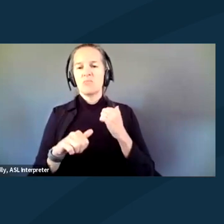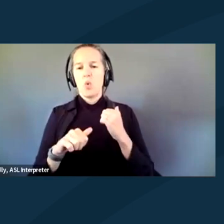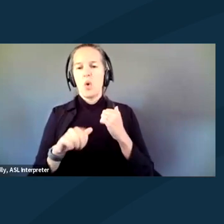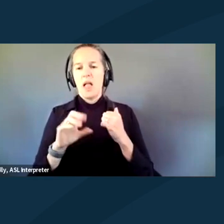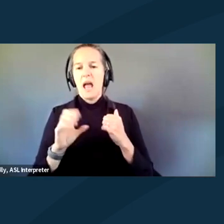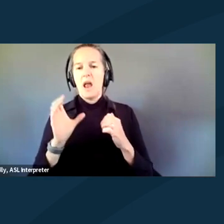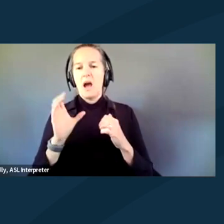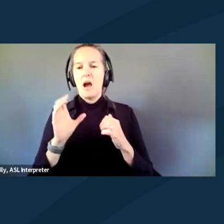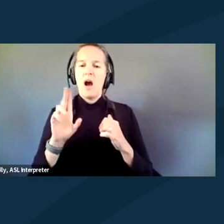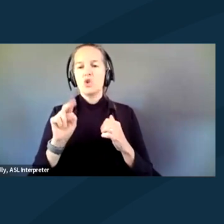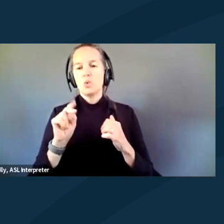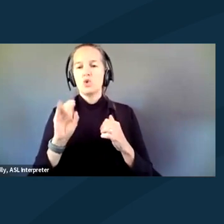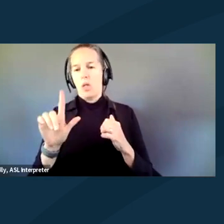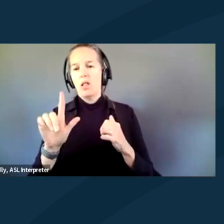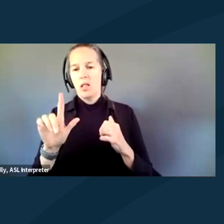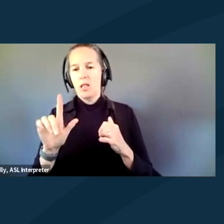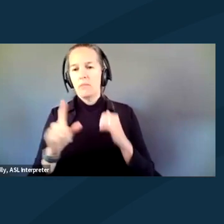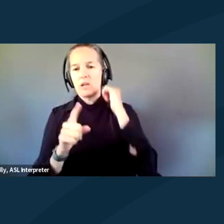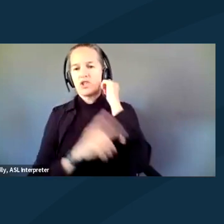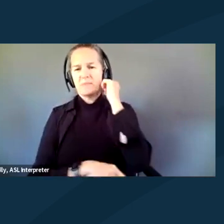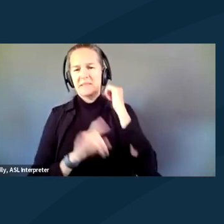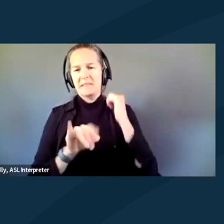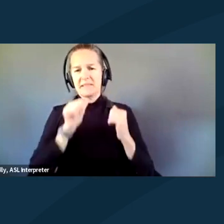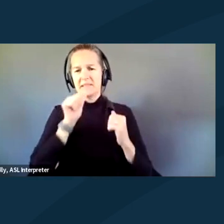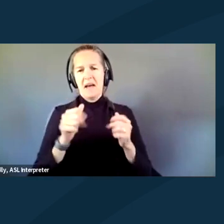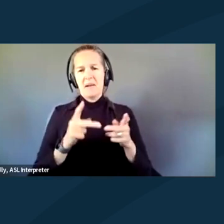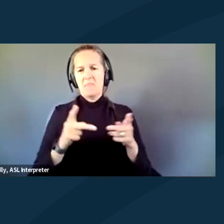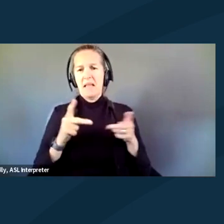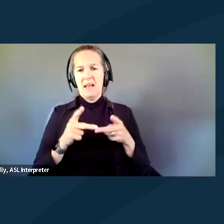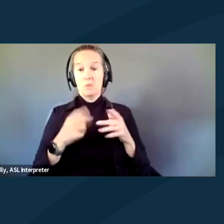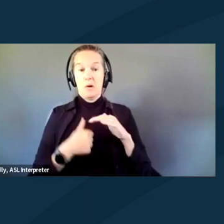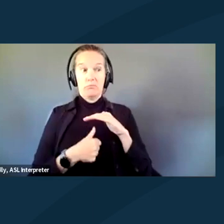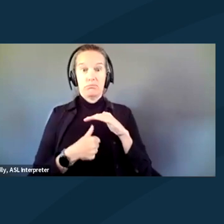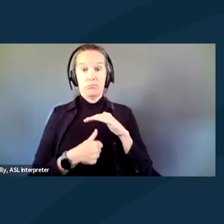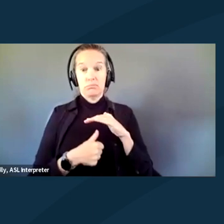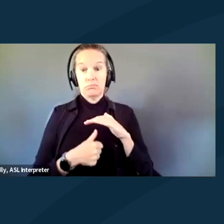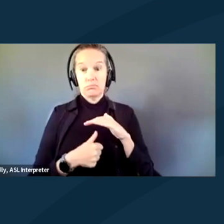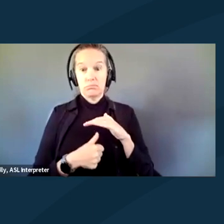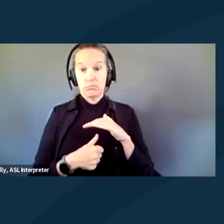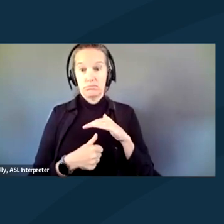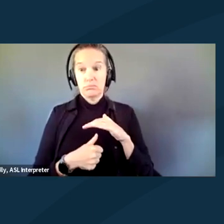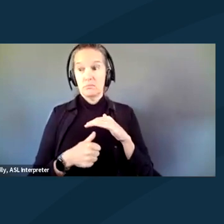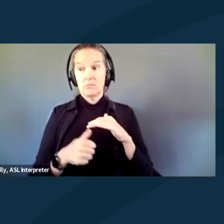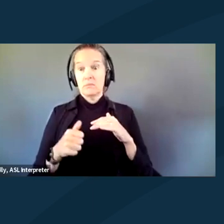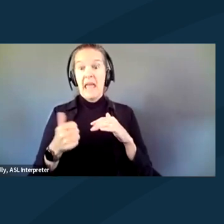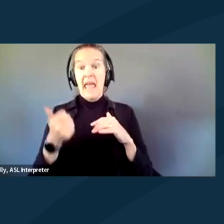It is not a place that you want to spend any amount of days.